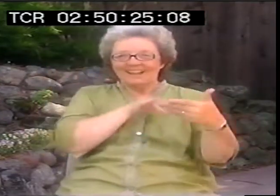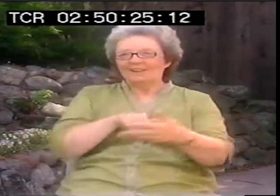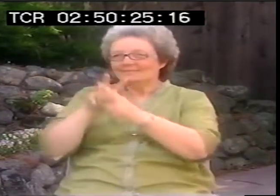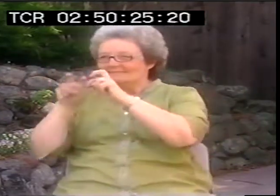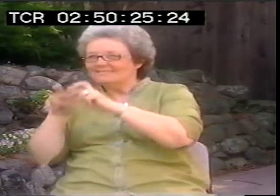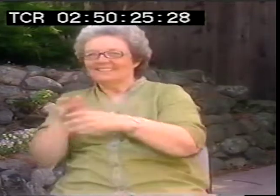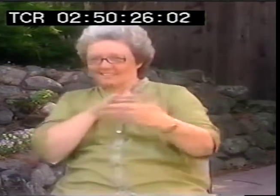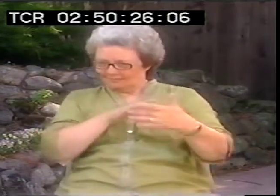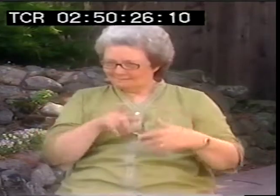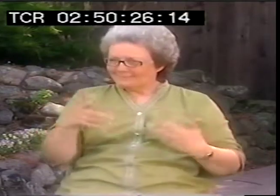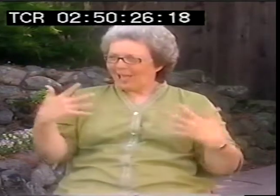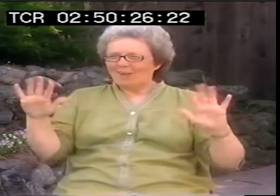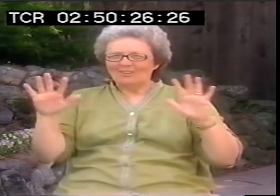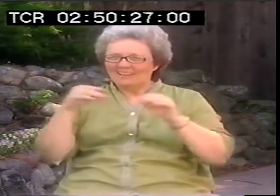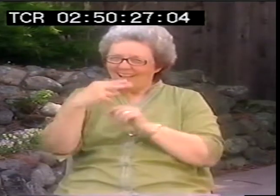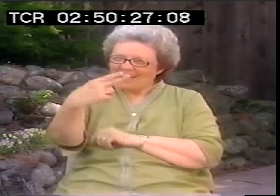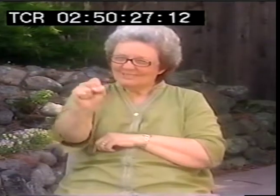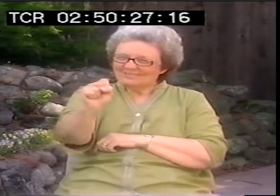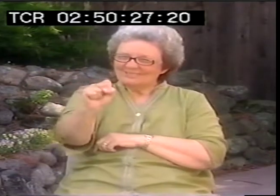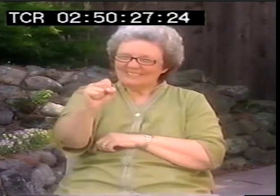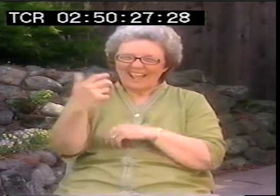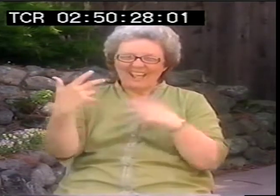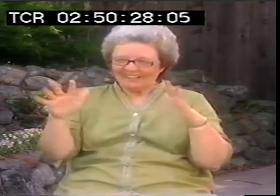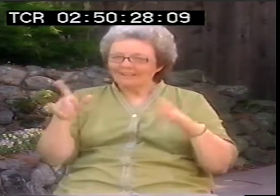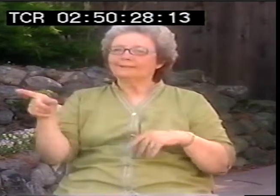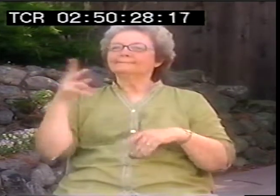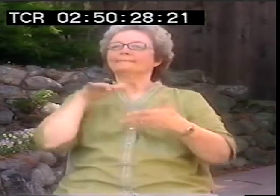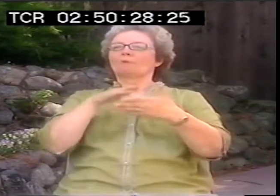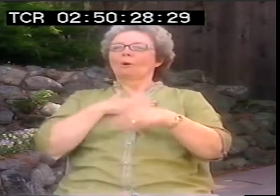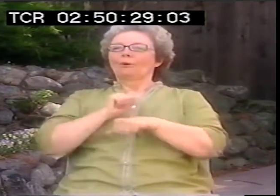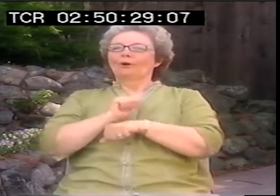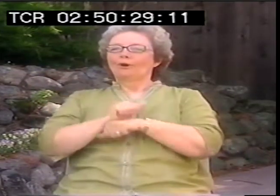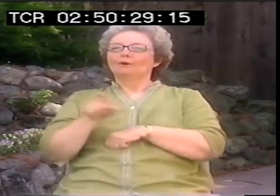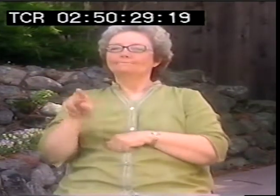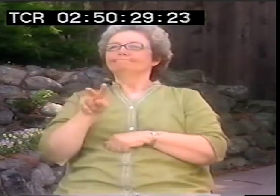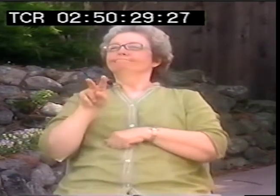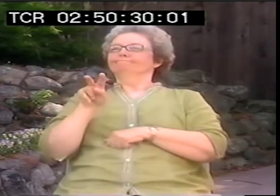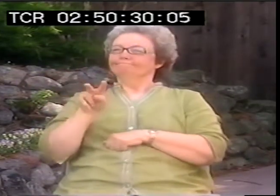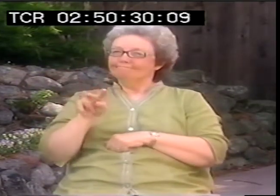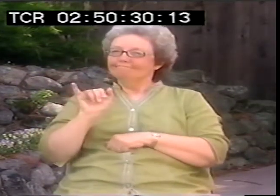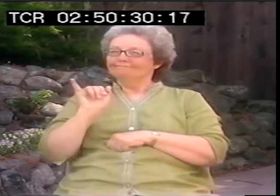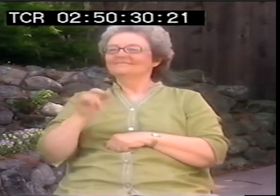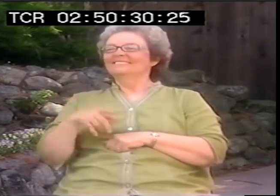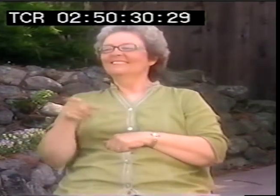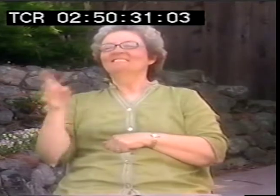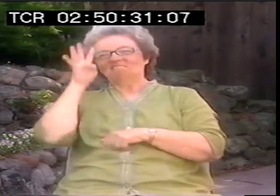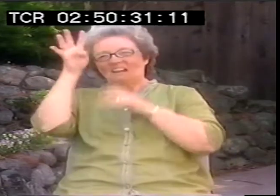study the English text and then watch signed renditions. That was at the high school level.